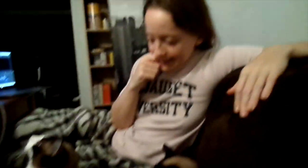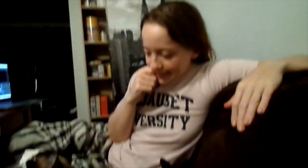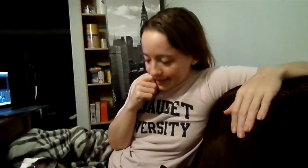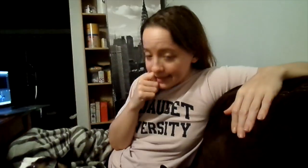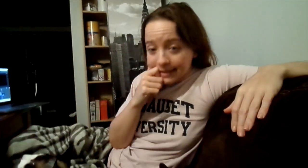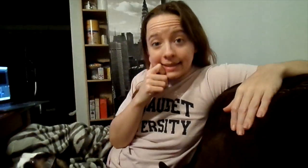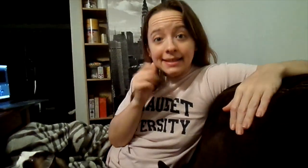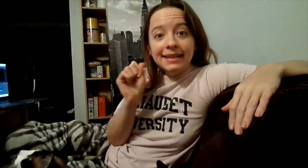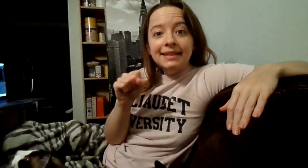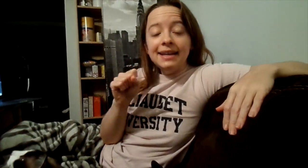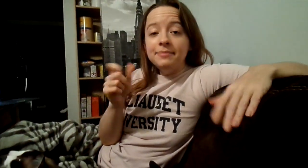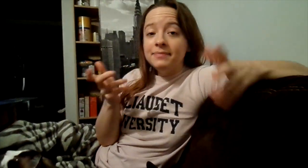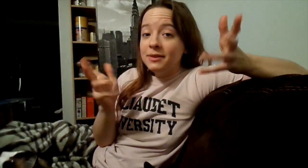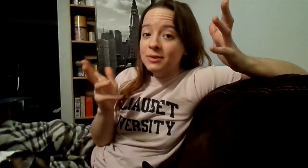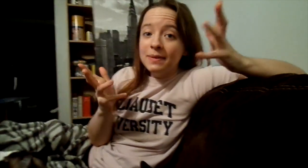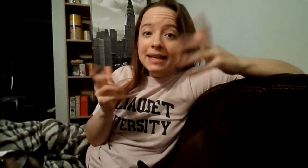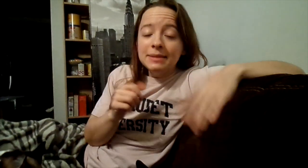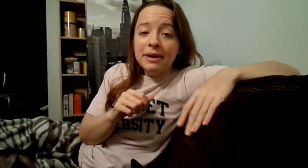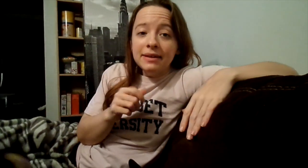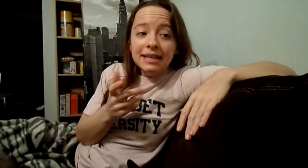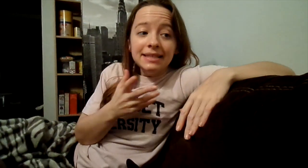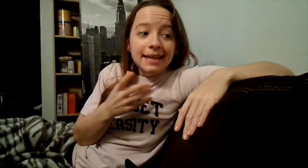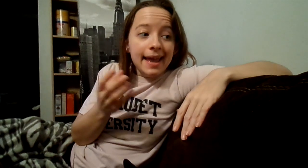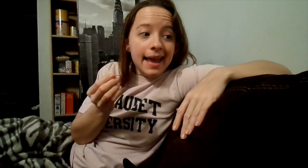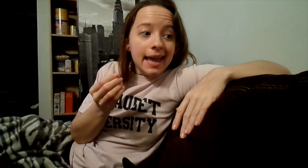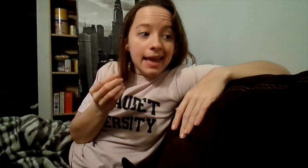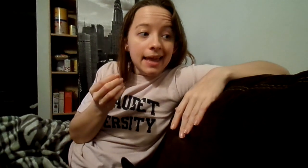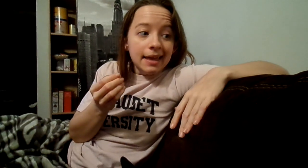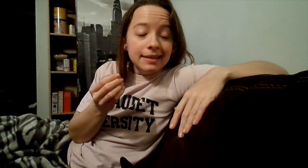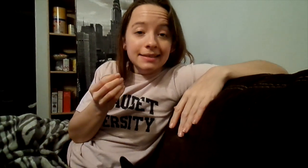yeah so that's about it and